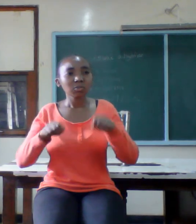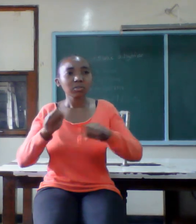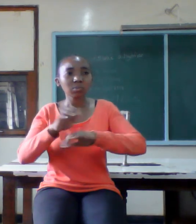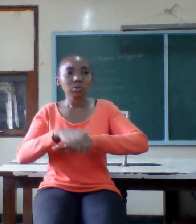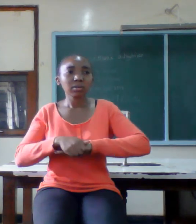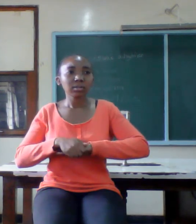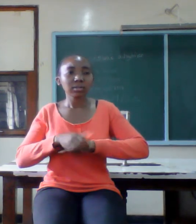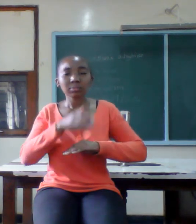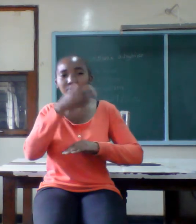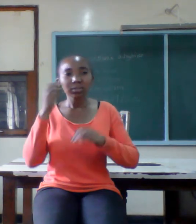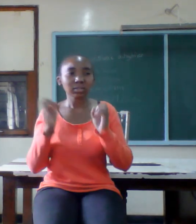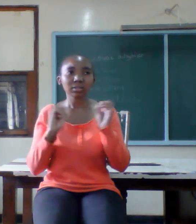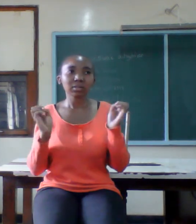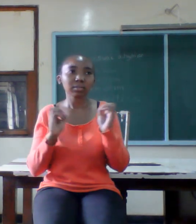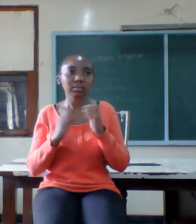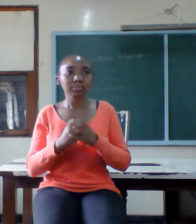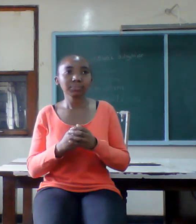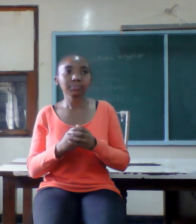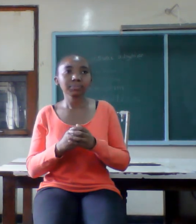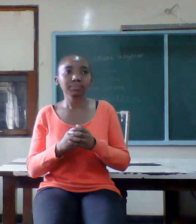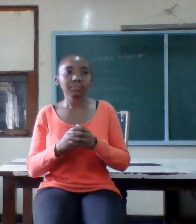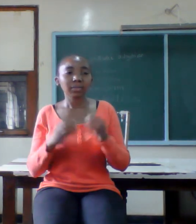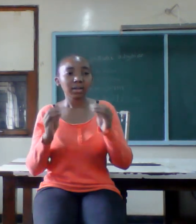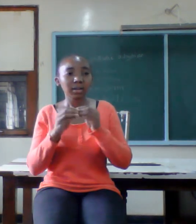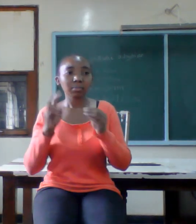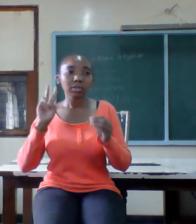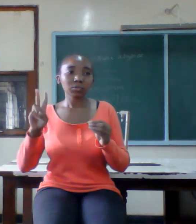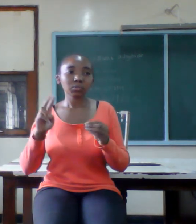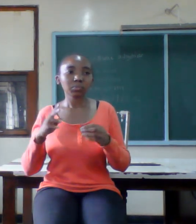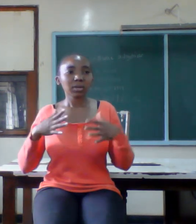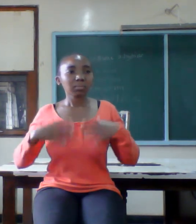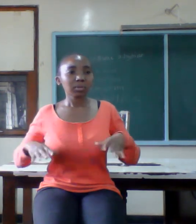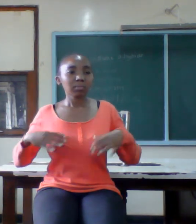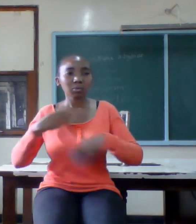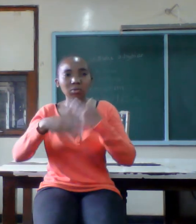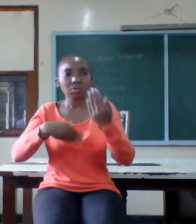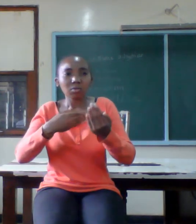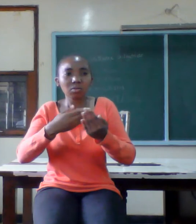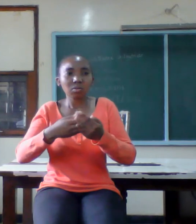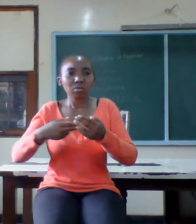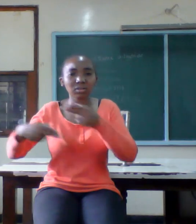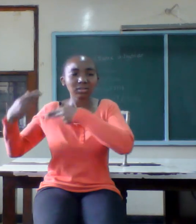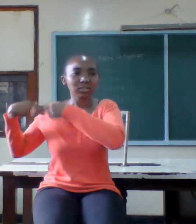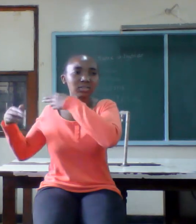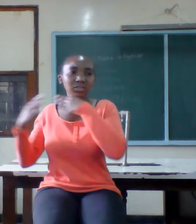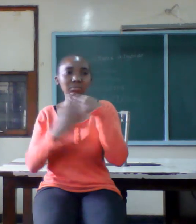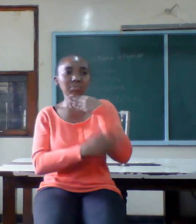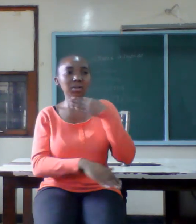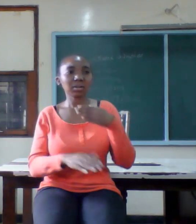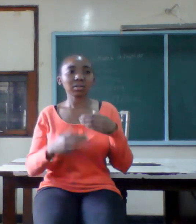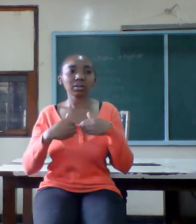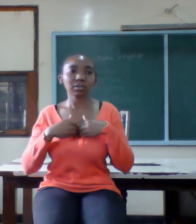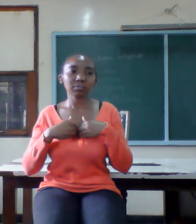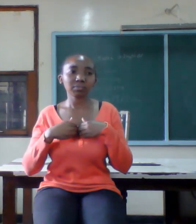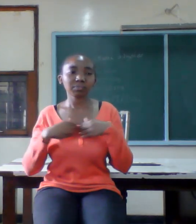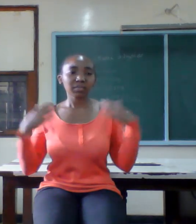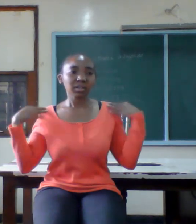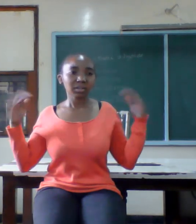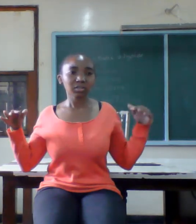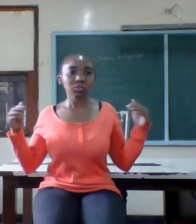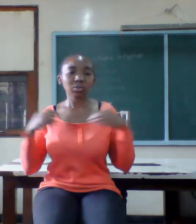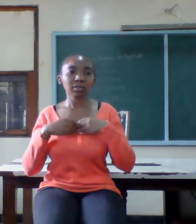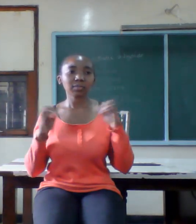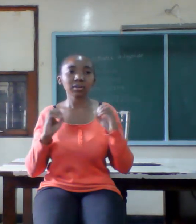sacred two everyone has a dark history no one is an angel when you get married or you want to